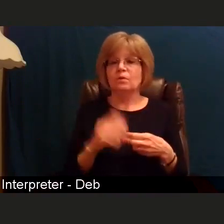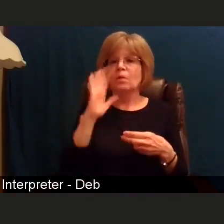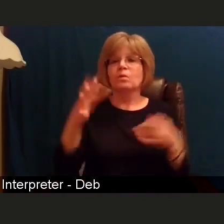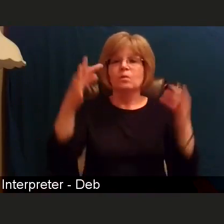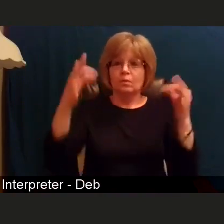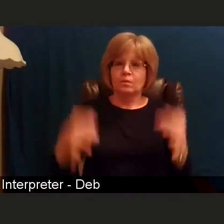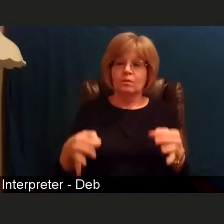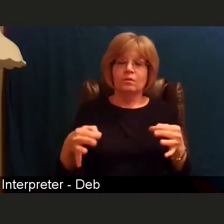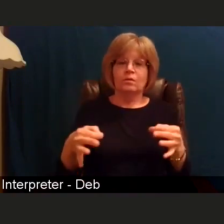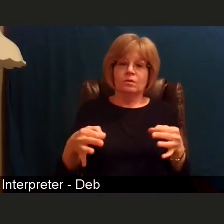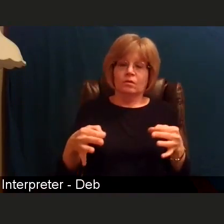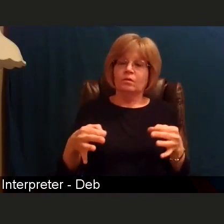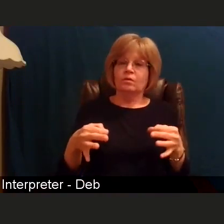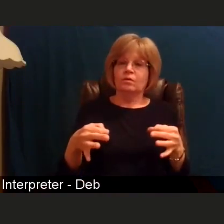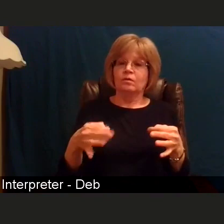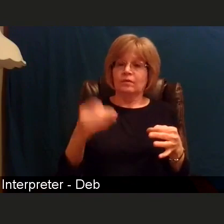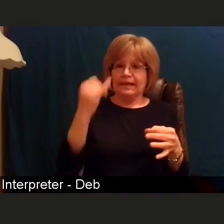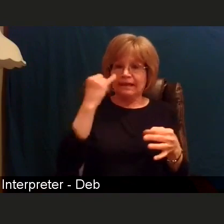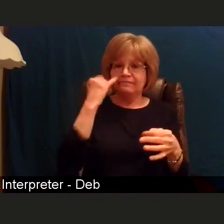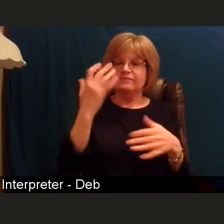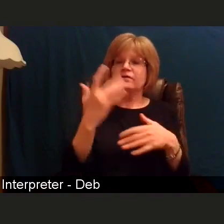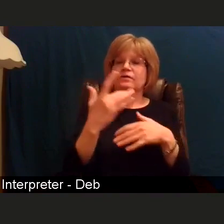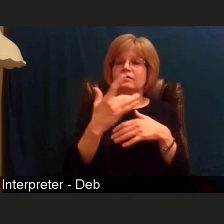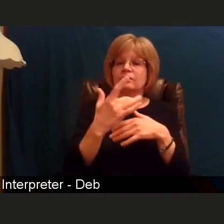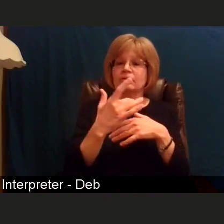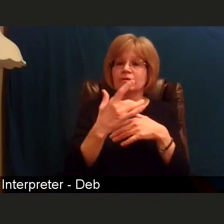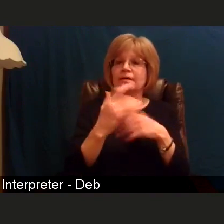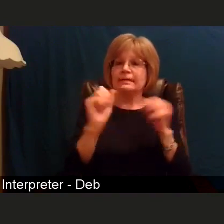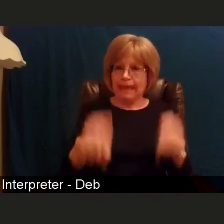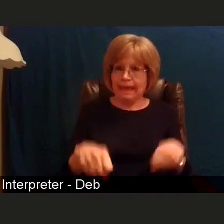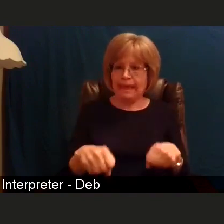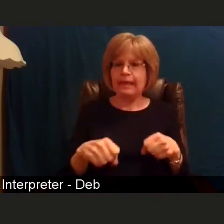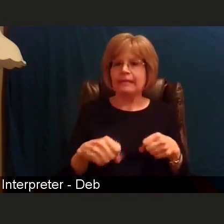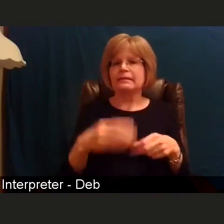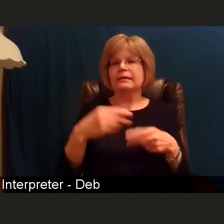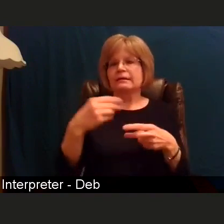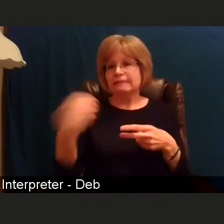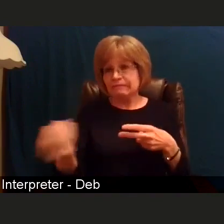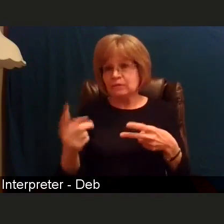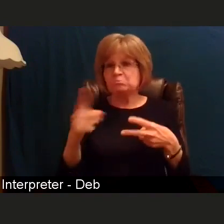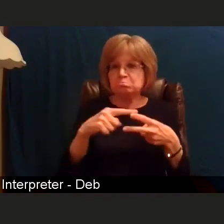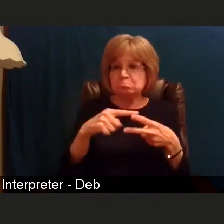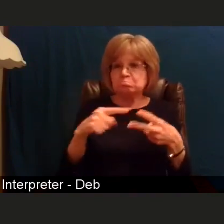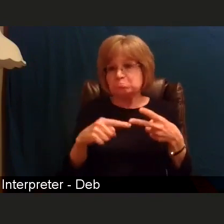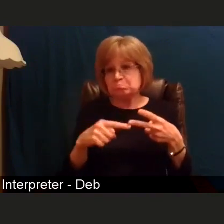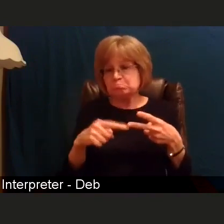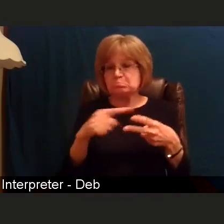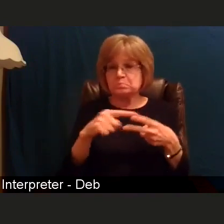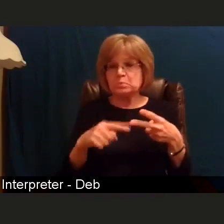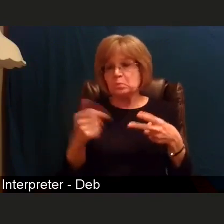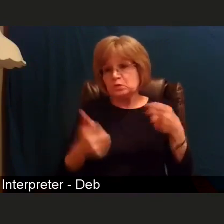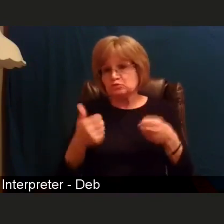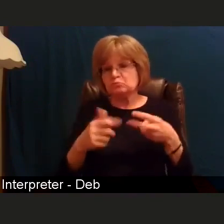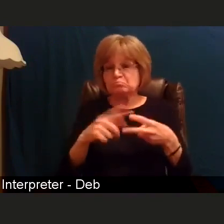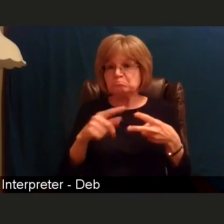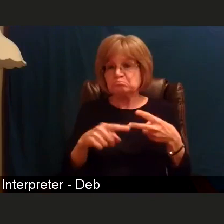if we have the availability to provide one or the other, it is important to know that we do try